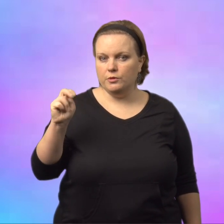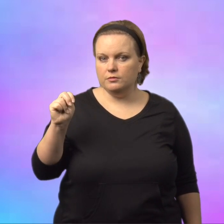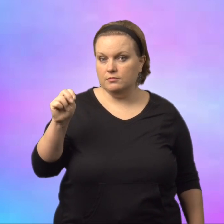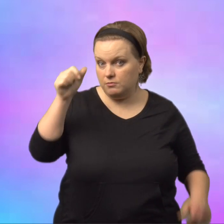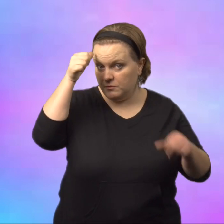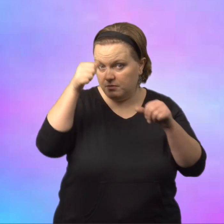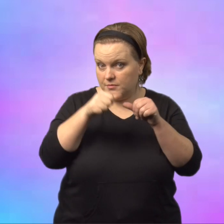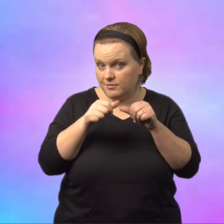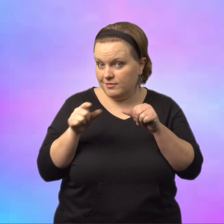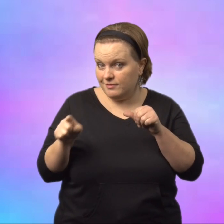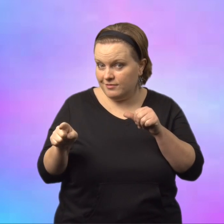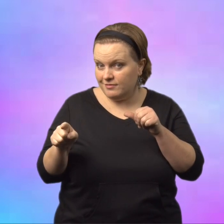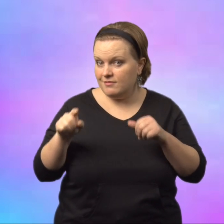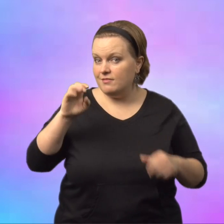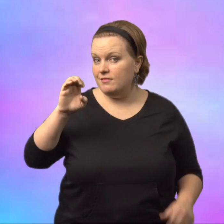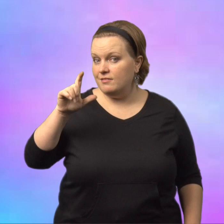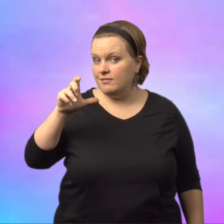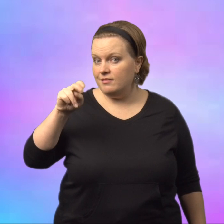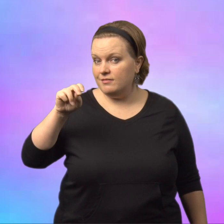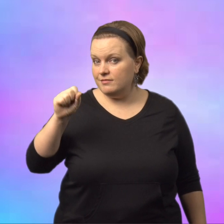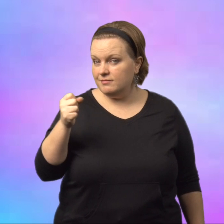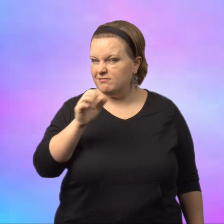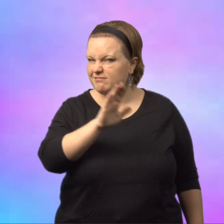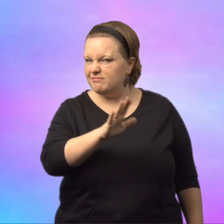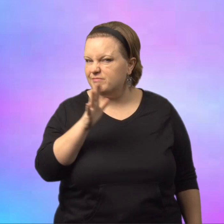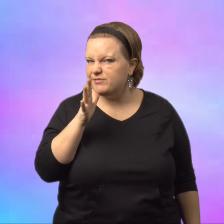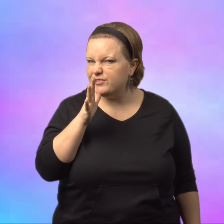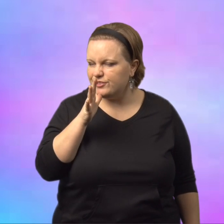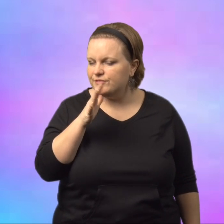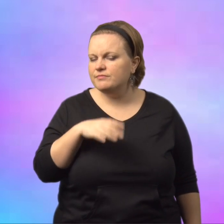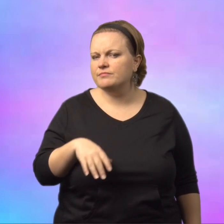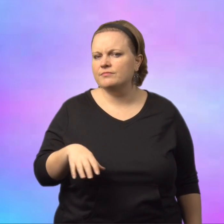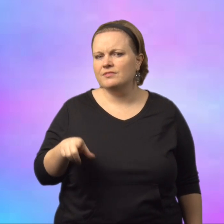Mrs Rosen, you remember her? She's Ellen's mother.